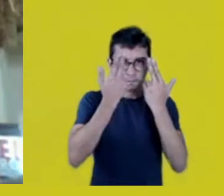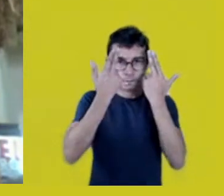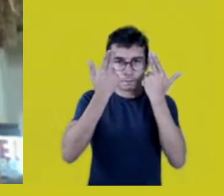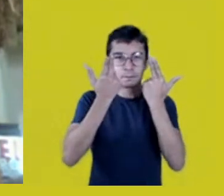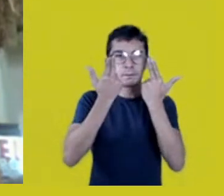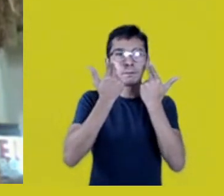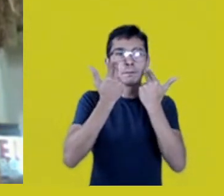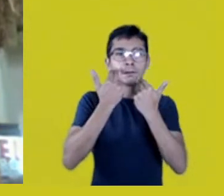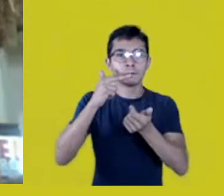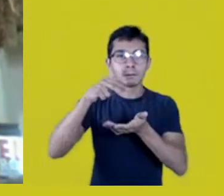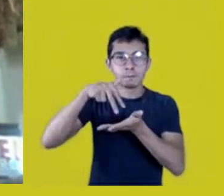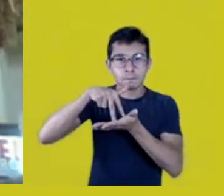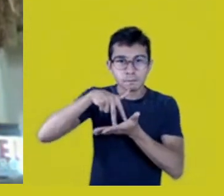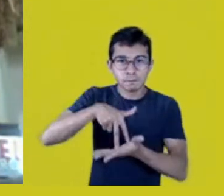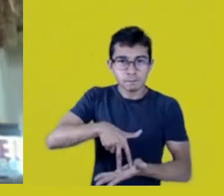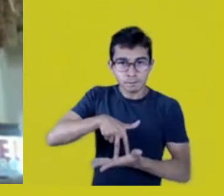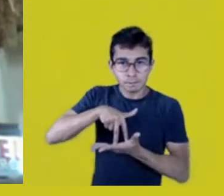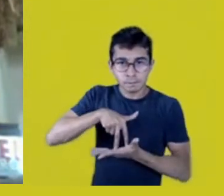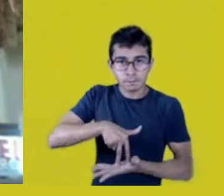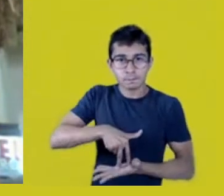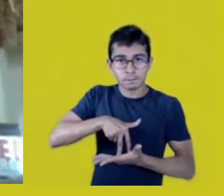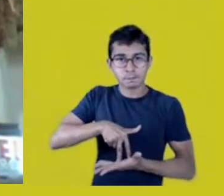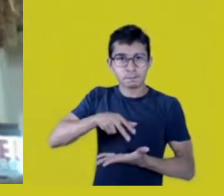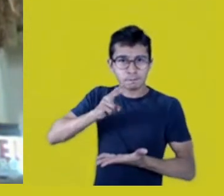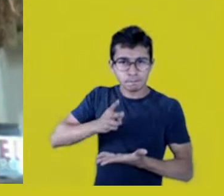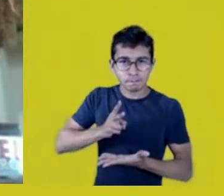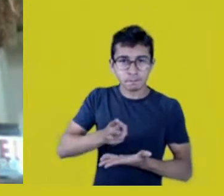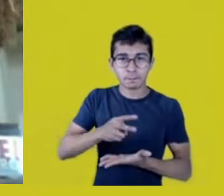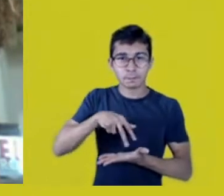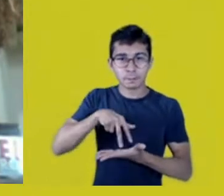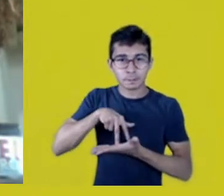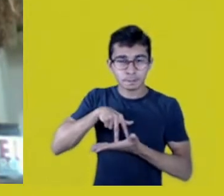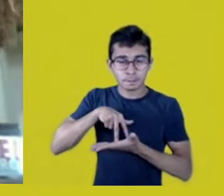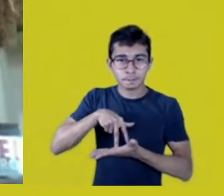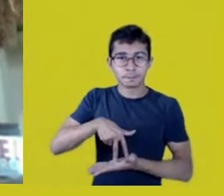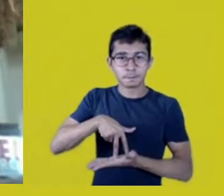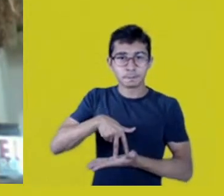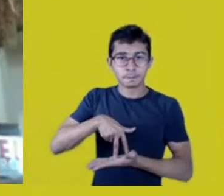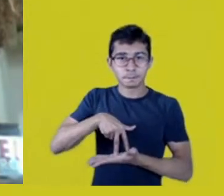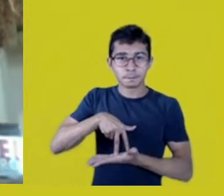as long as there’s life,